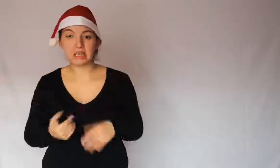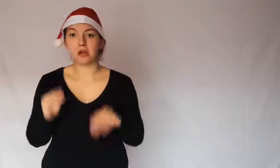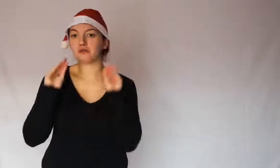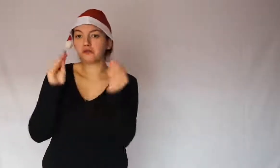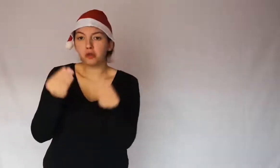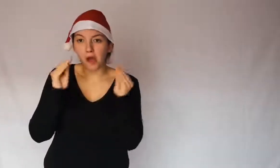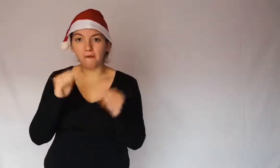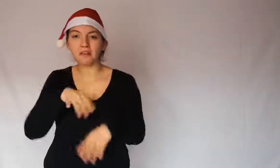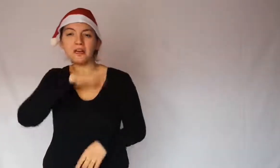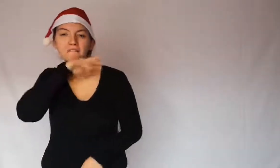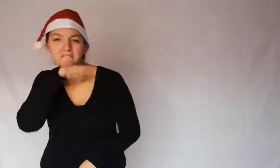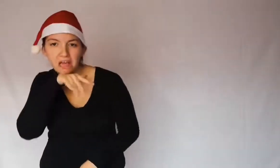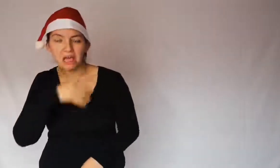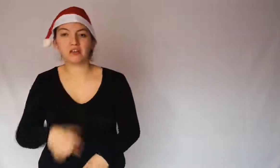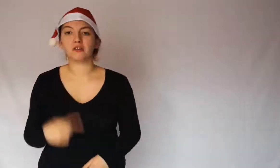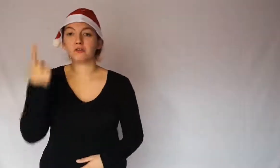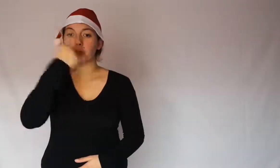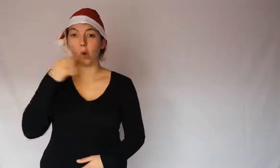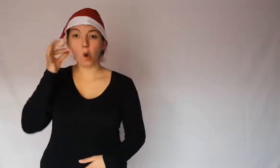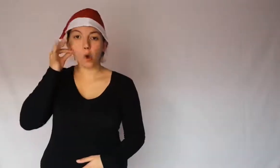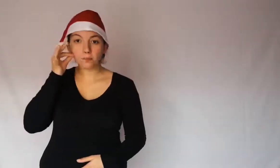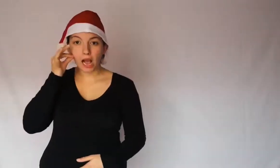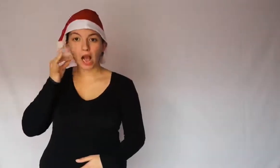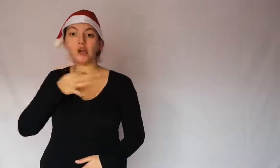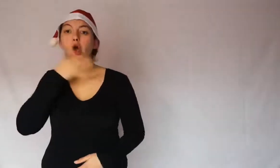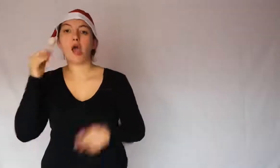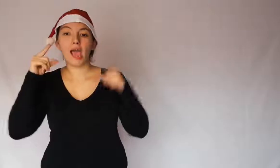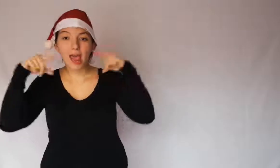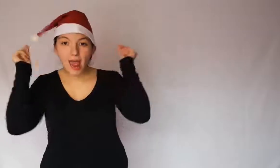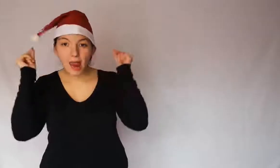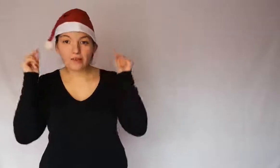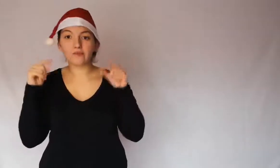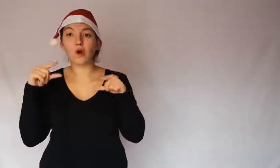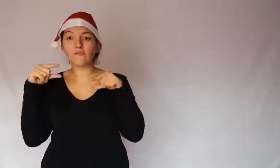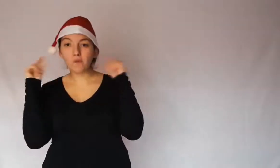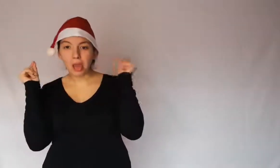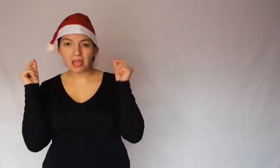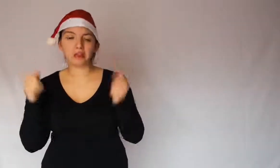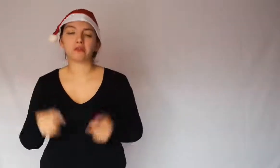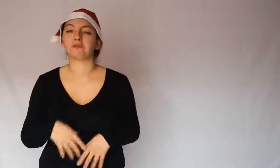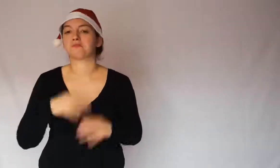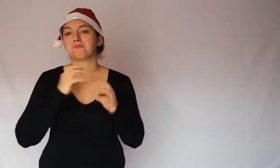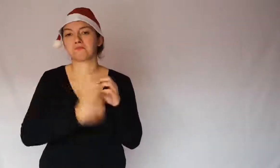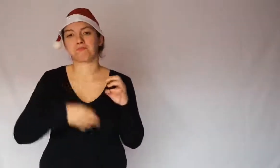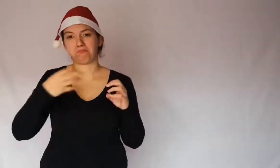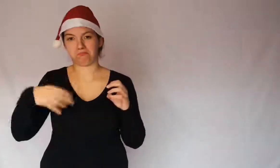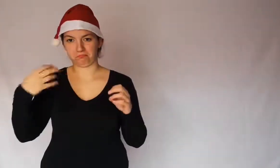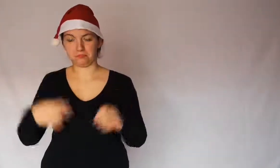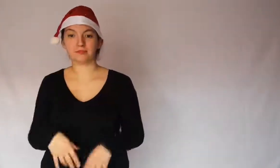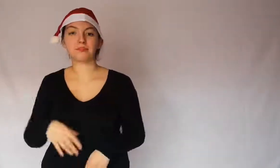young or old, with human features or an elf, a goblin and so on.